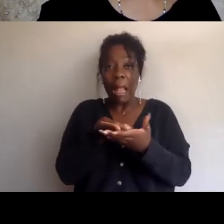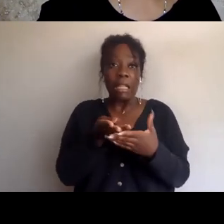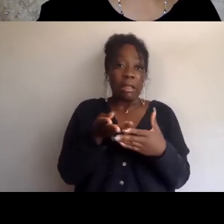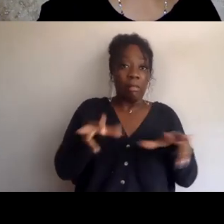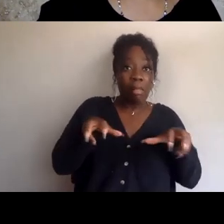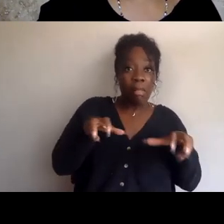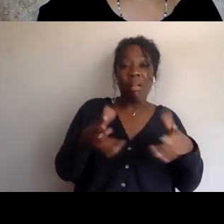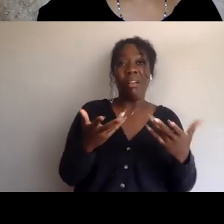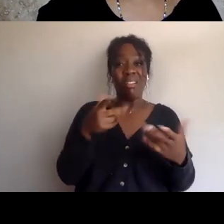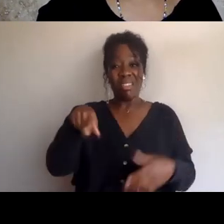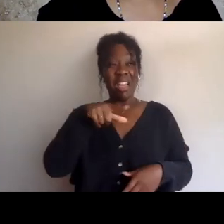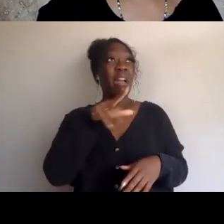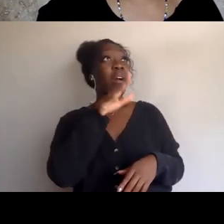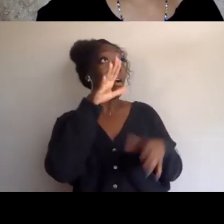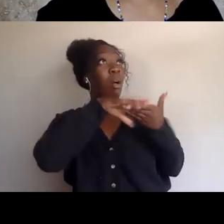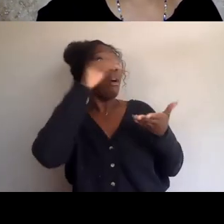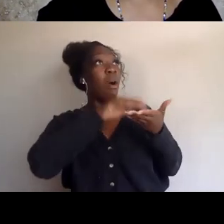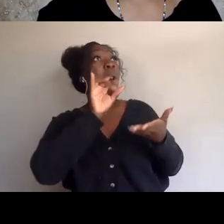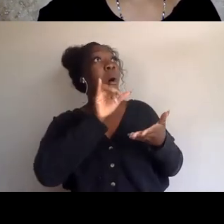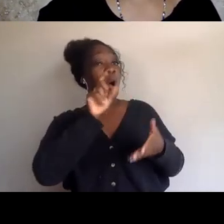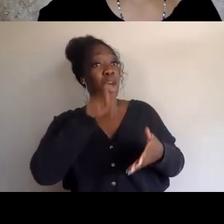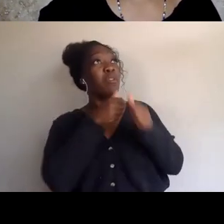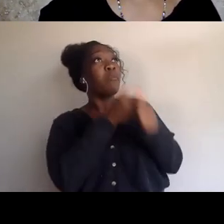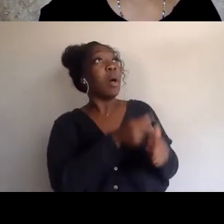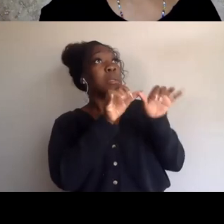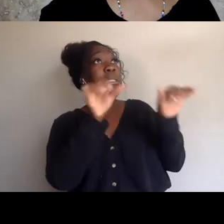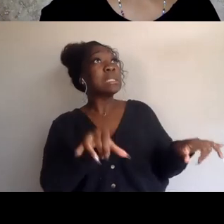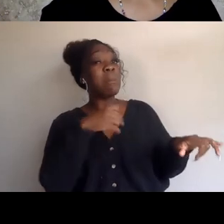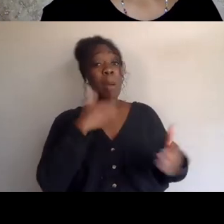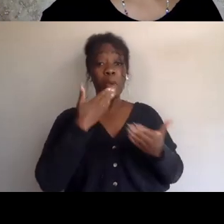and go along with the system as it's defined for them.